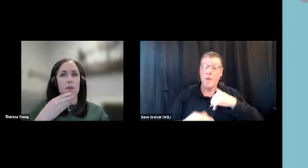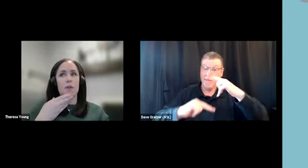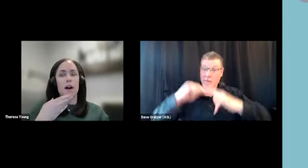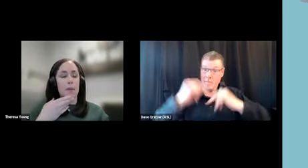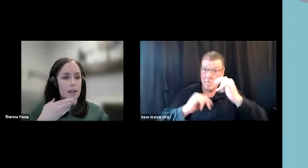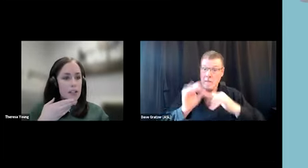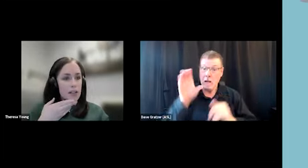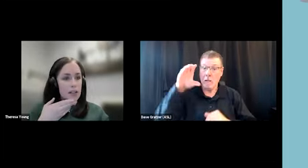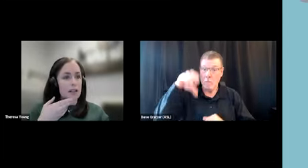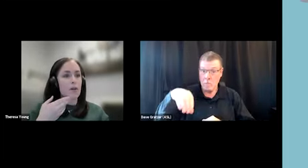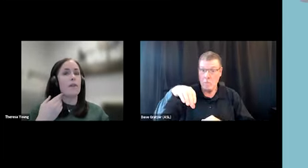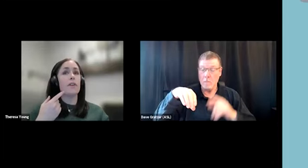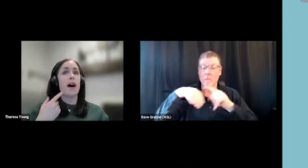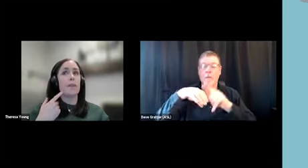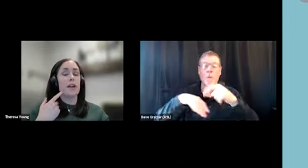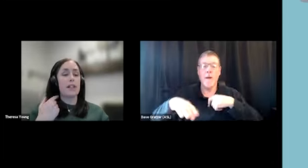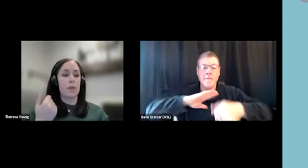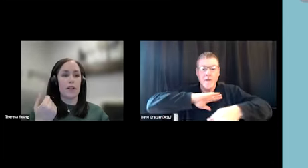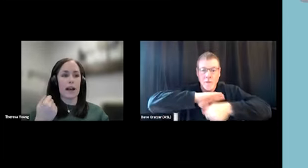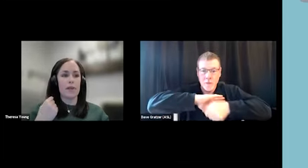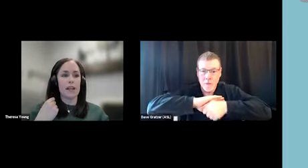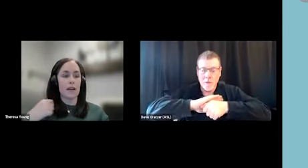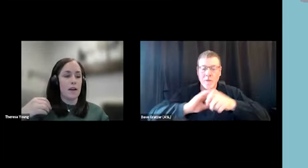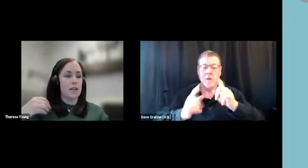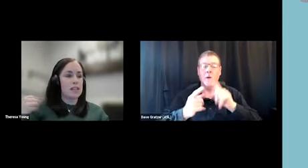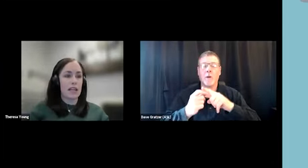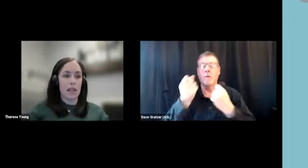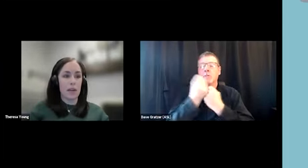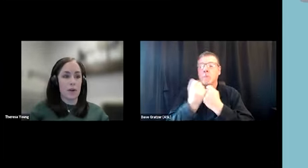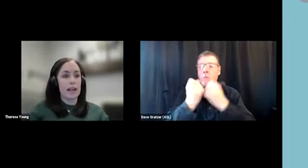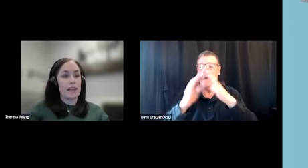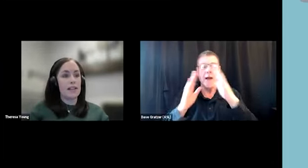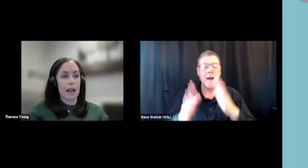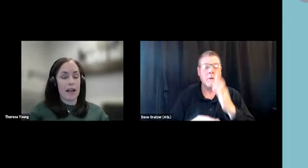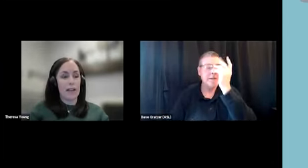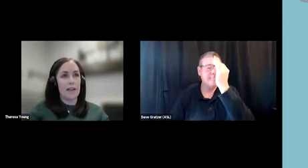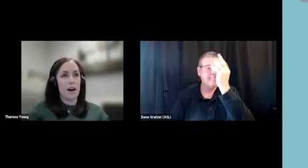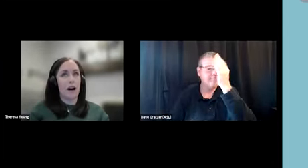if you are operating a shelter, or if you're operating supported housing, just thinking through and getting some guidance